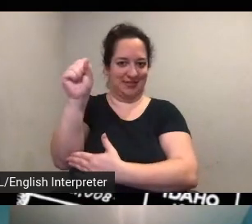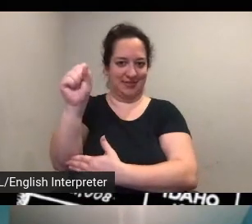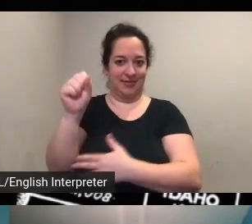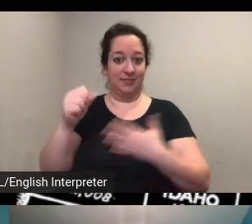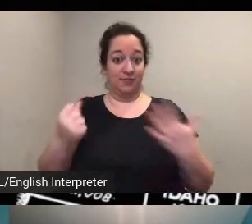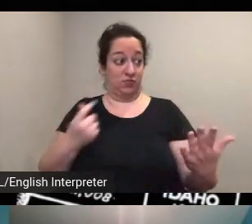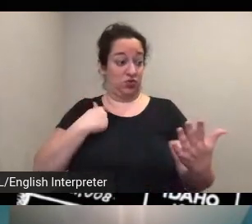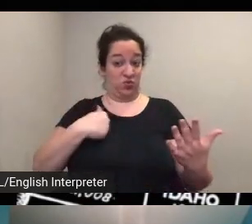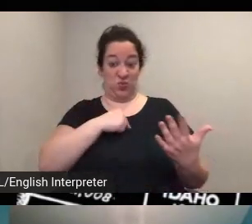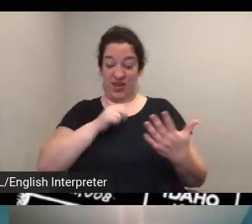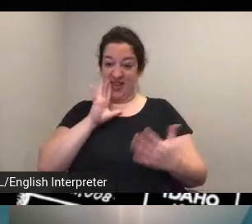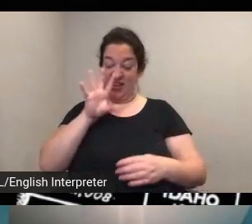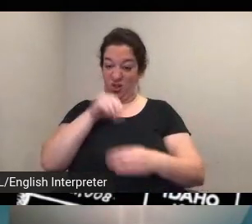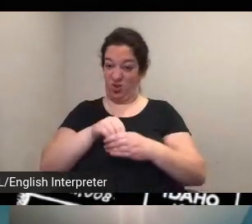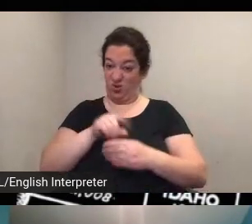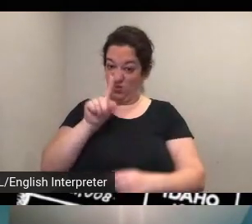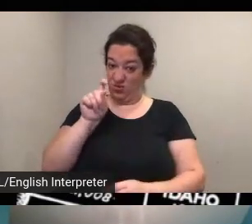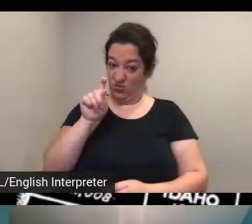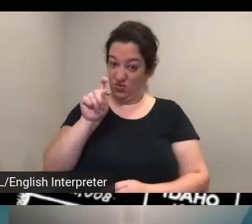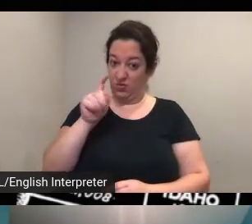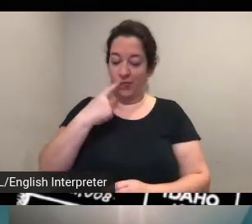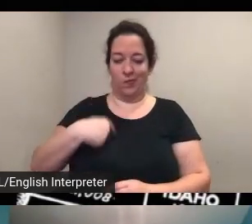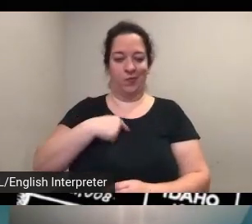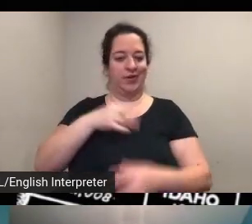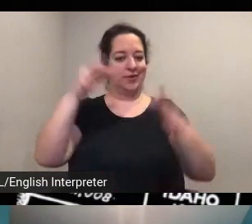not uh we decided ultimately not to include